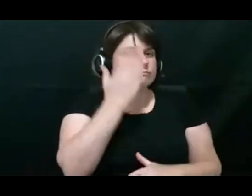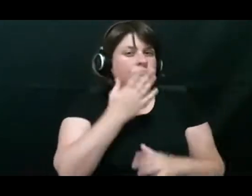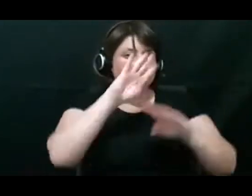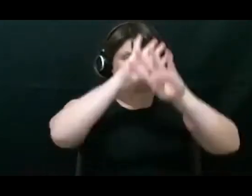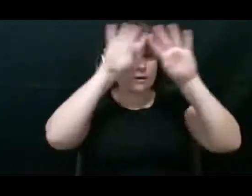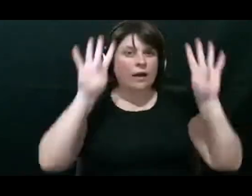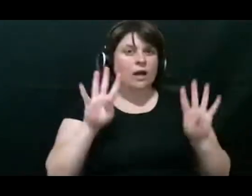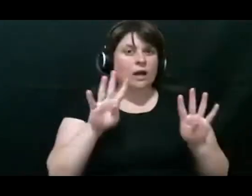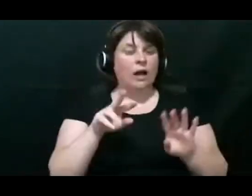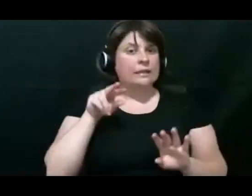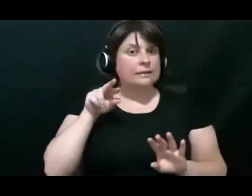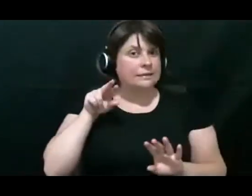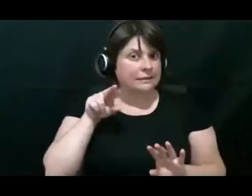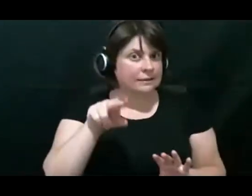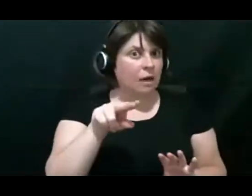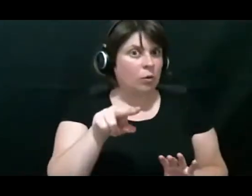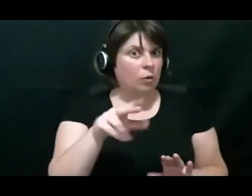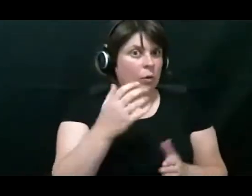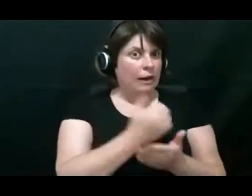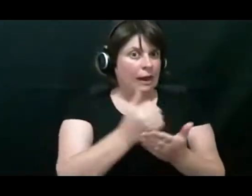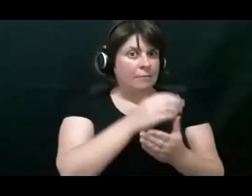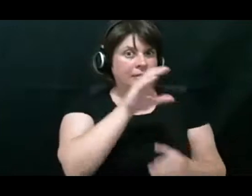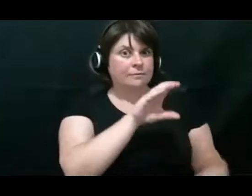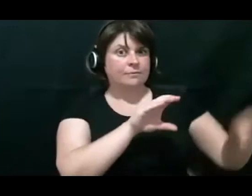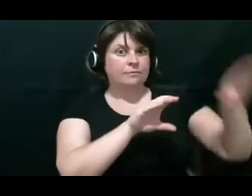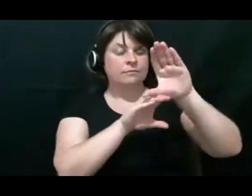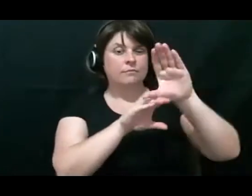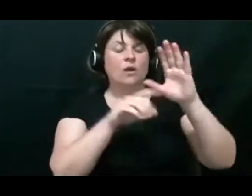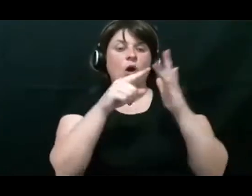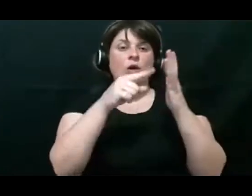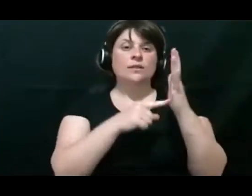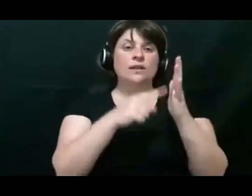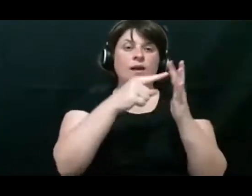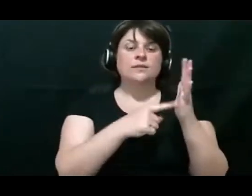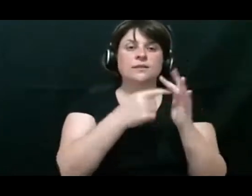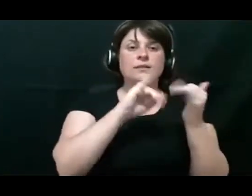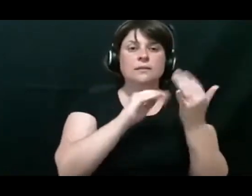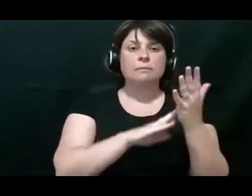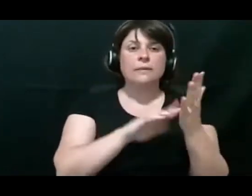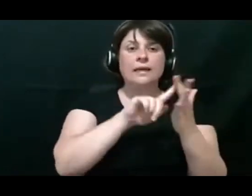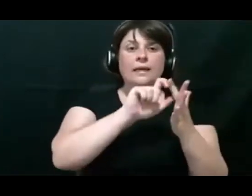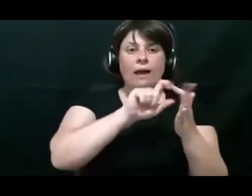to have otitis media which was one of the conditions described in the presentation.